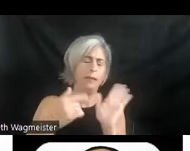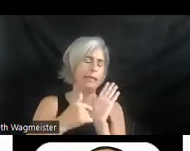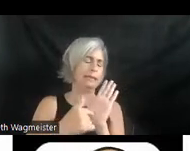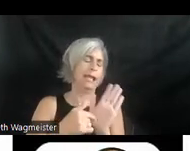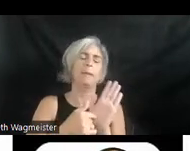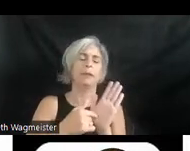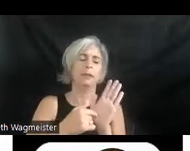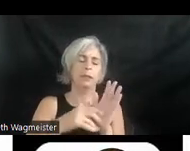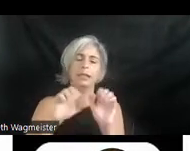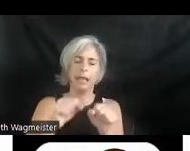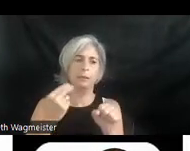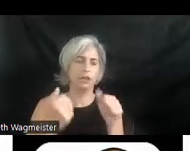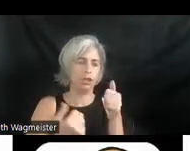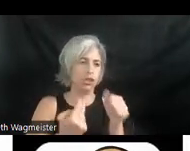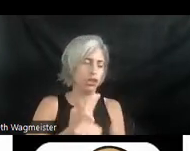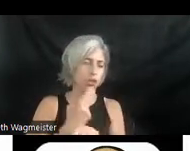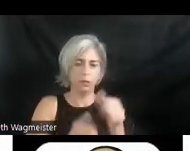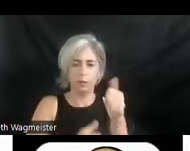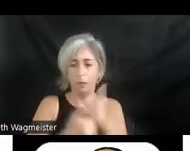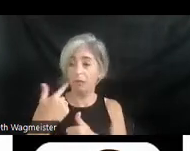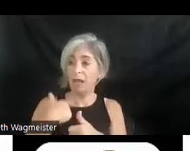could be most needed. I've done workshops with the National Association